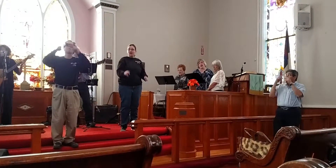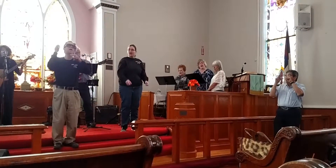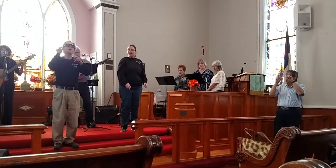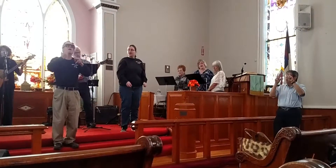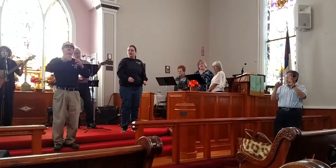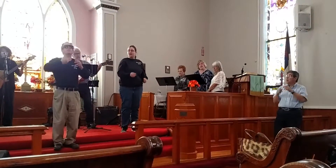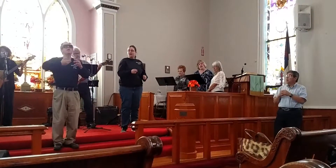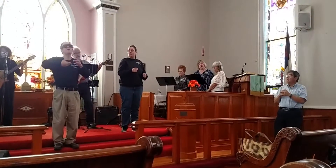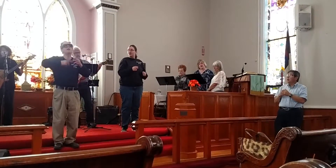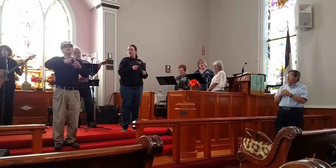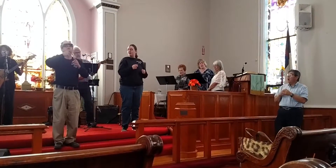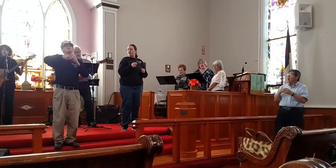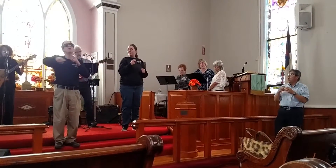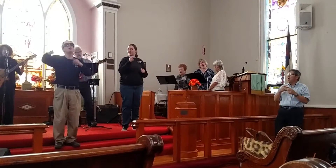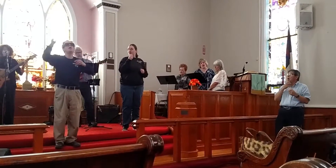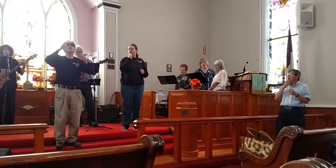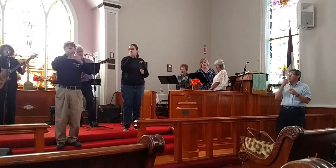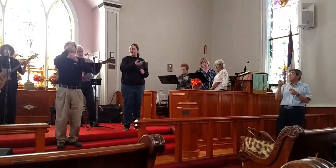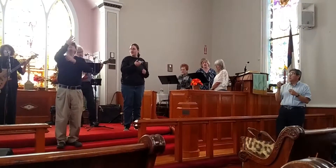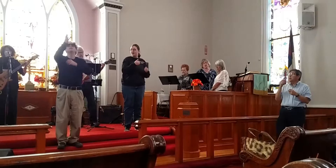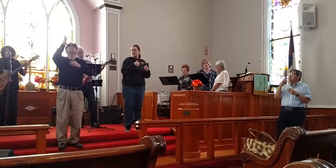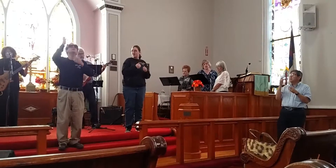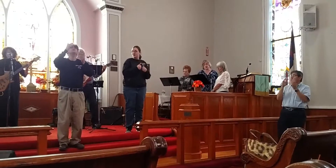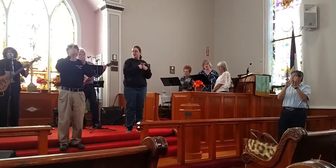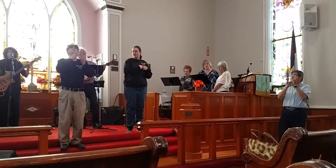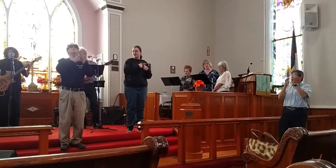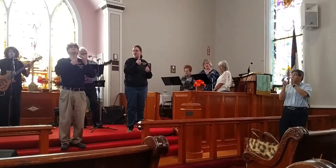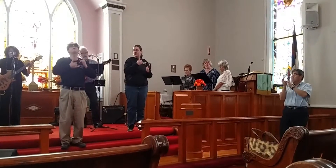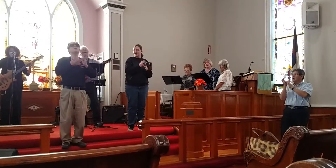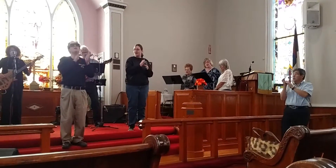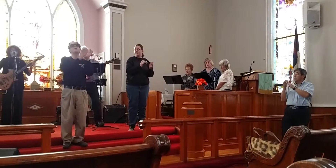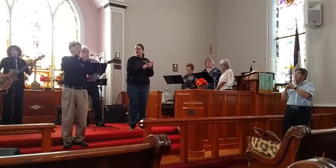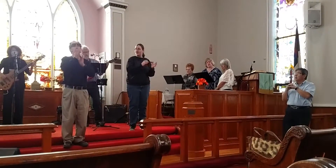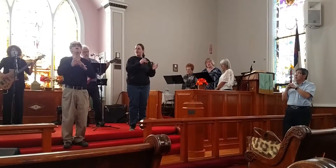And then I cried, dear Jesus